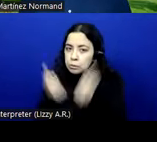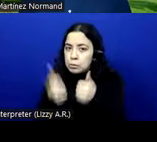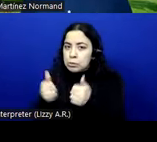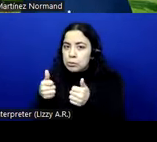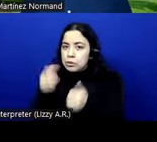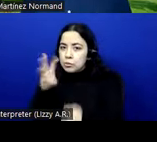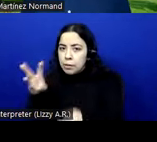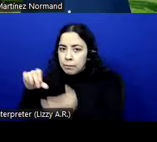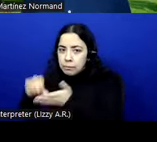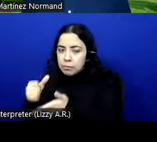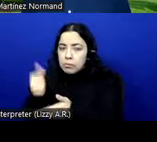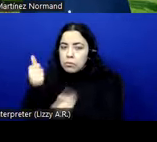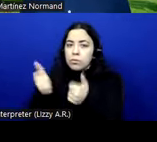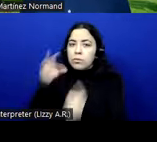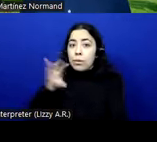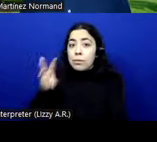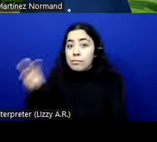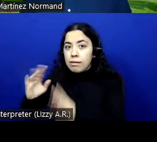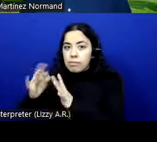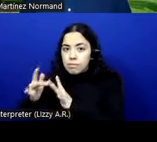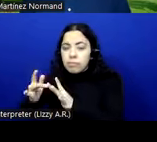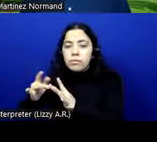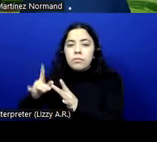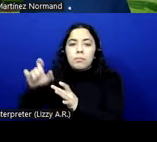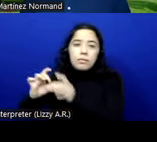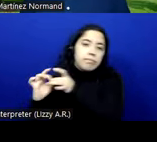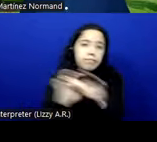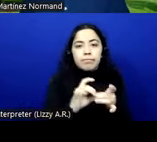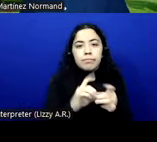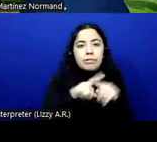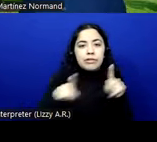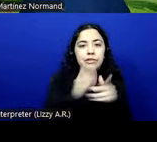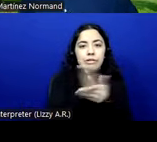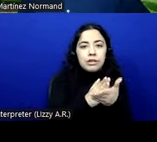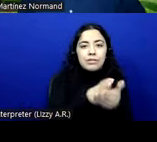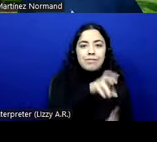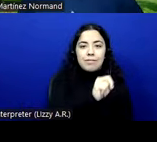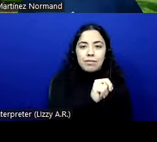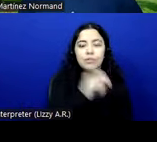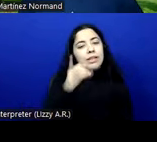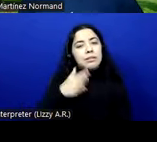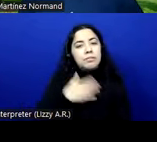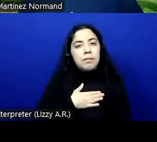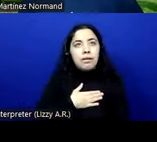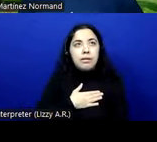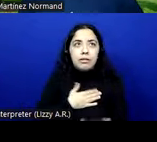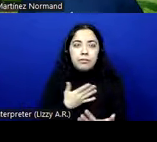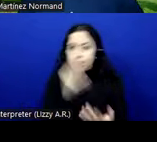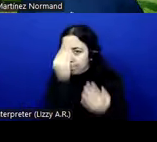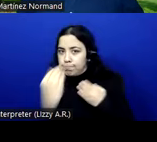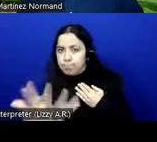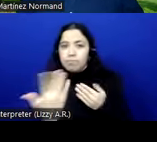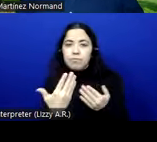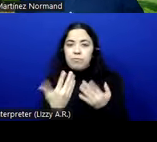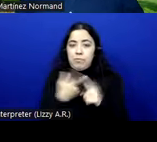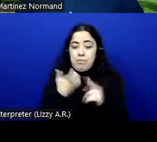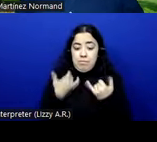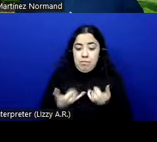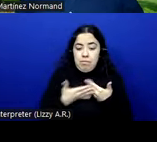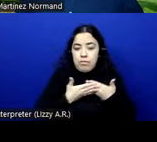look at different sections in the EN. So that's my purpose from now to the end of the presentation.